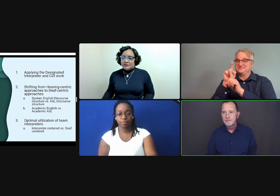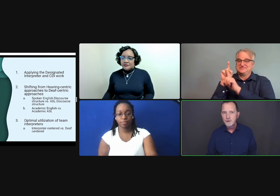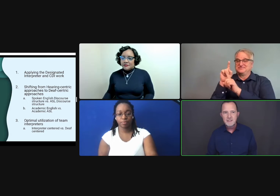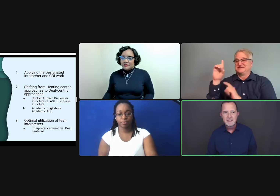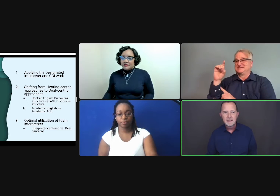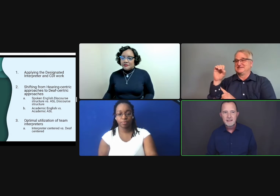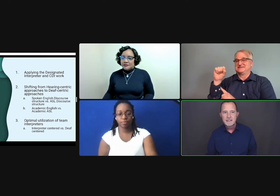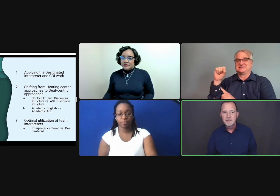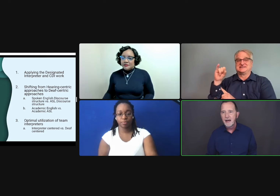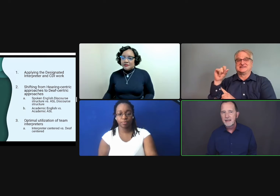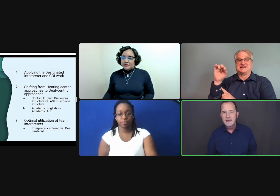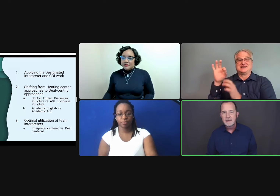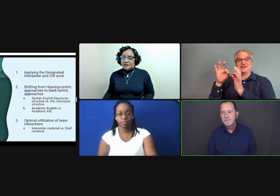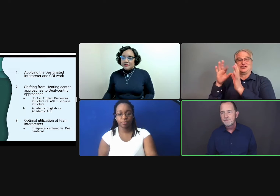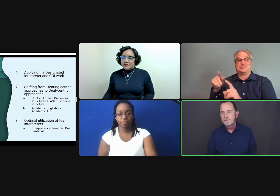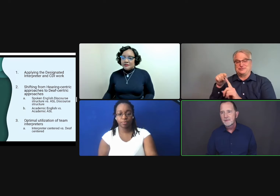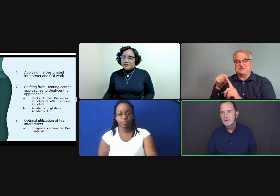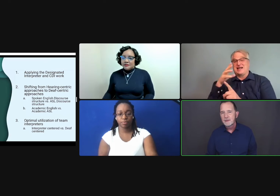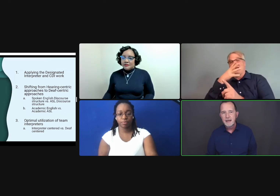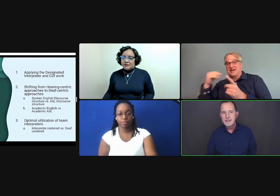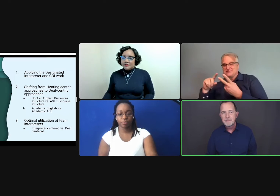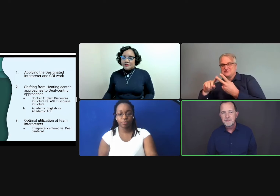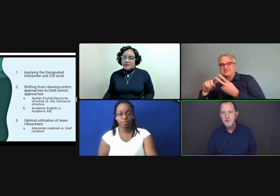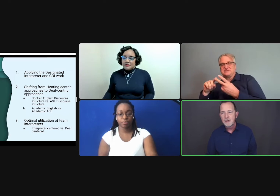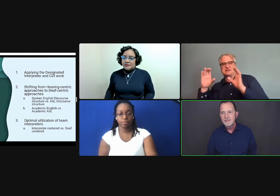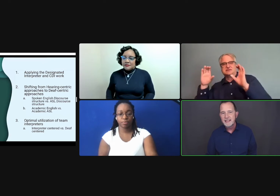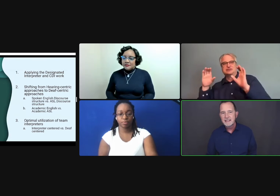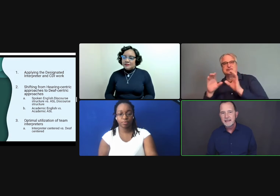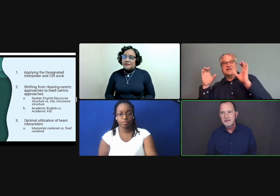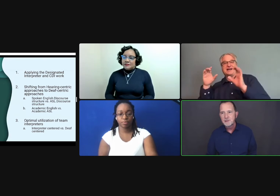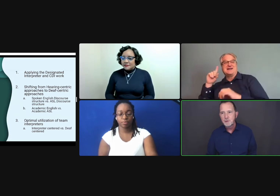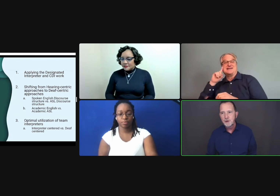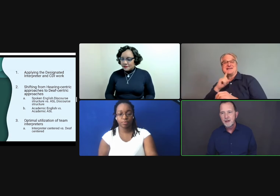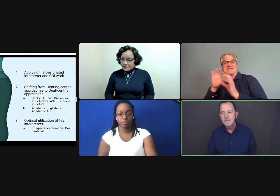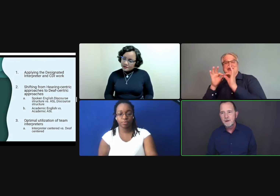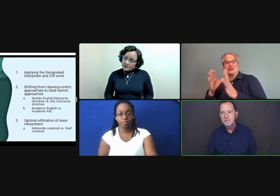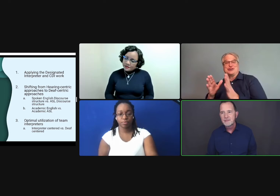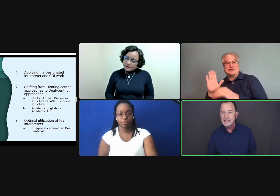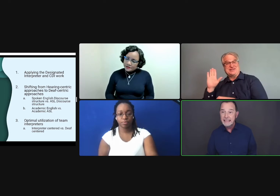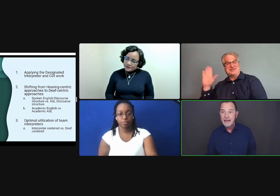The first is applying concepts from the work of the designated interpreter and from CDIs.